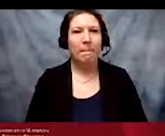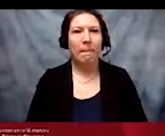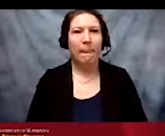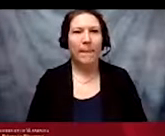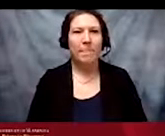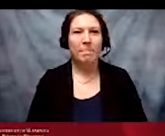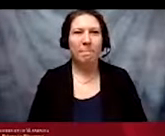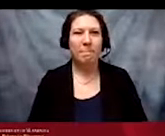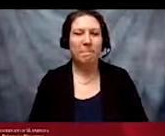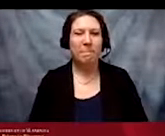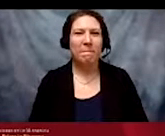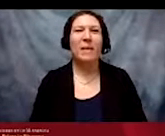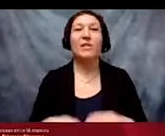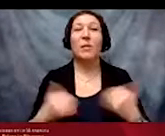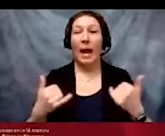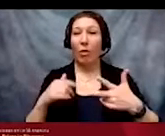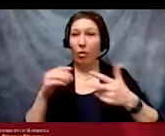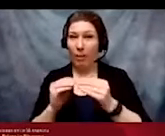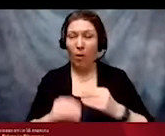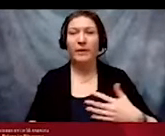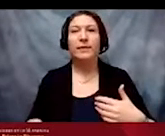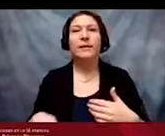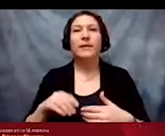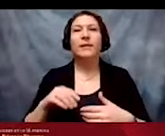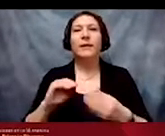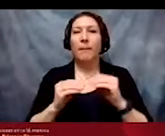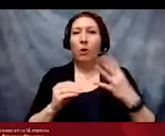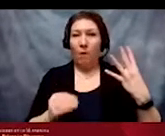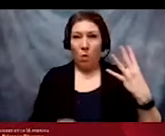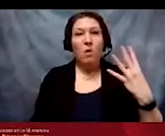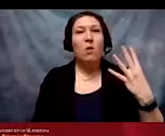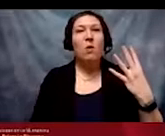Four, the shiny new program detour